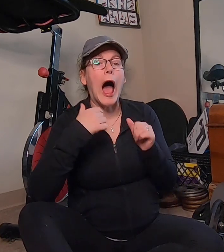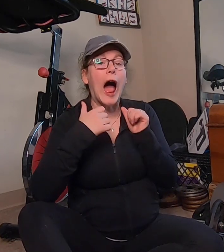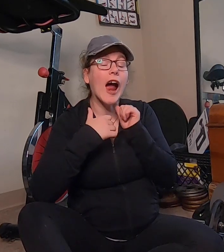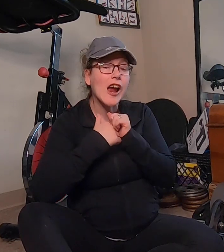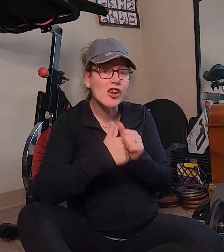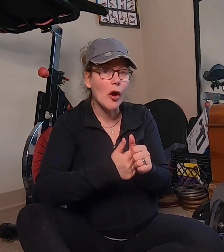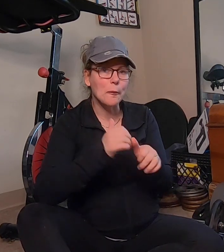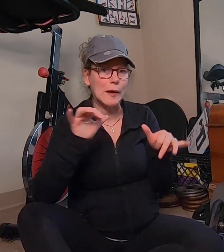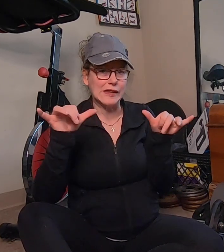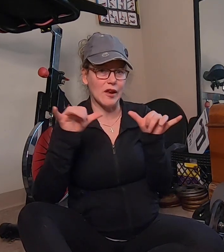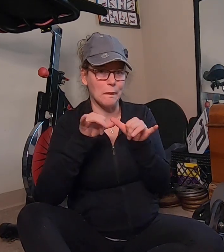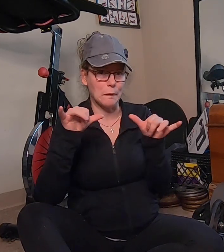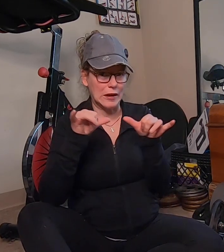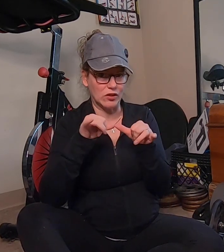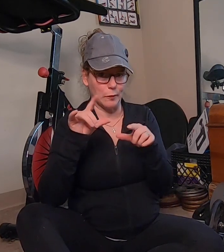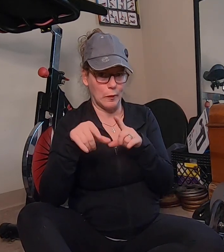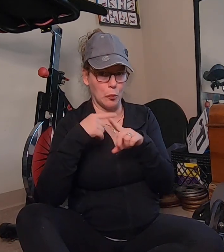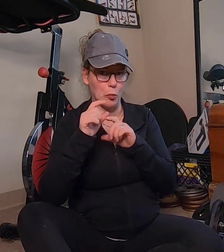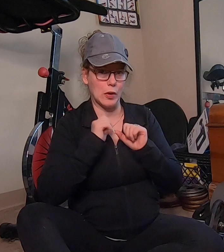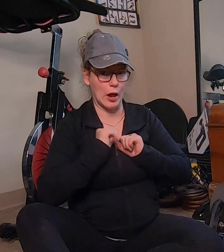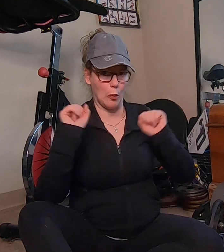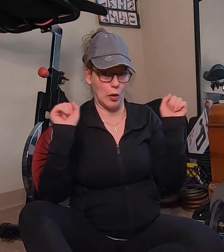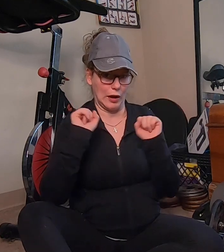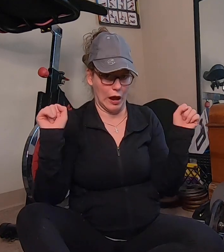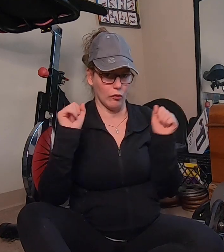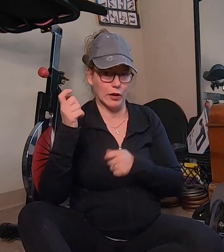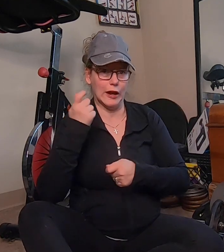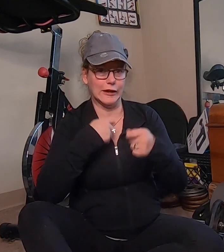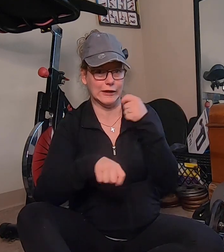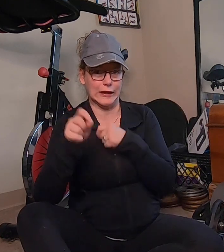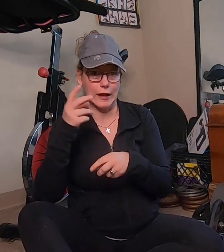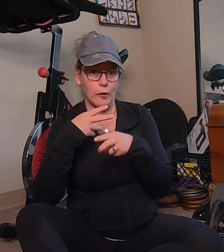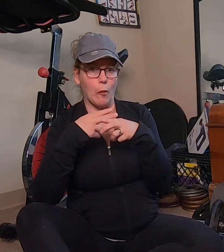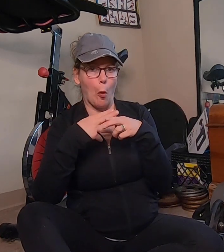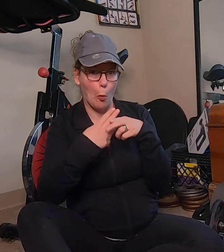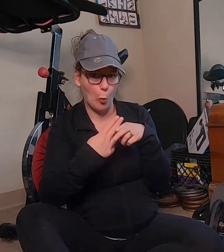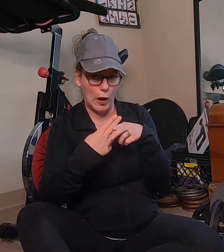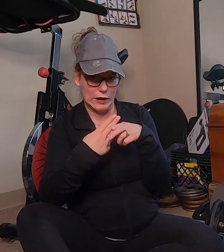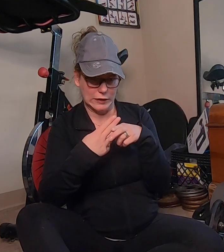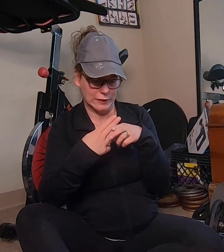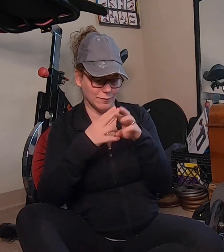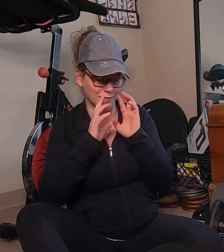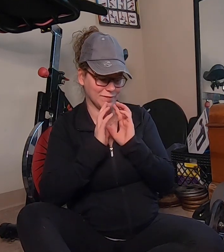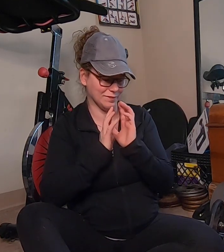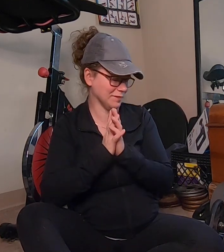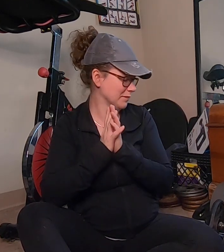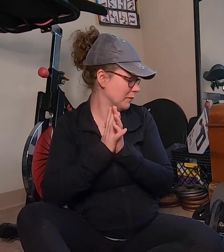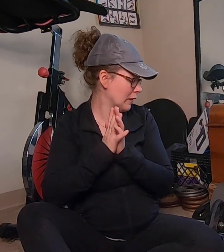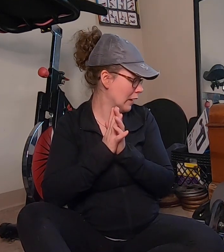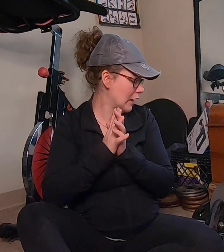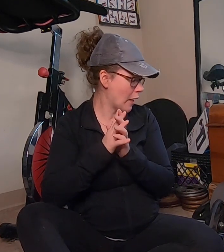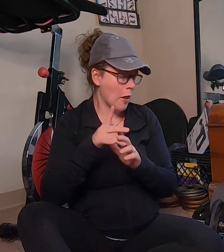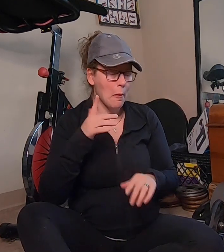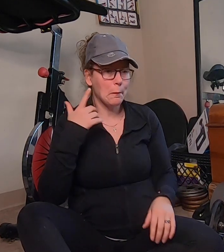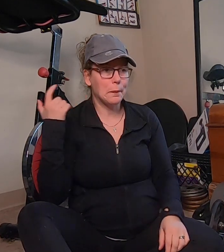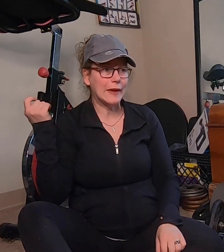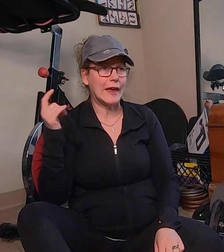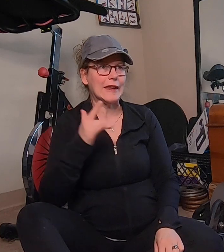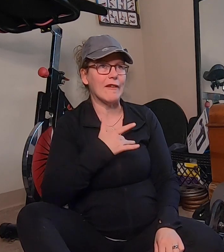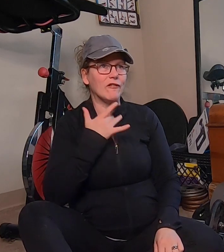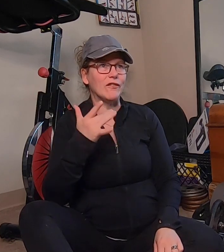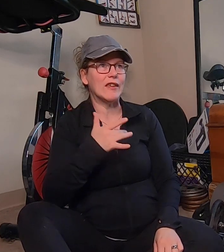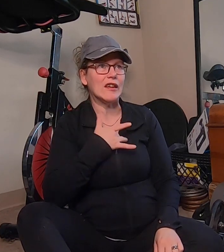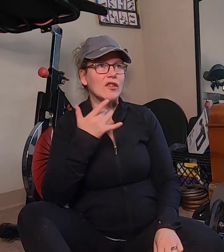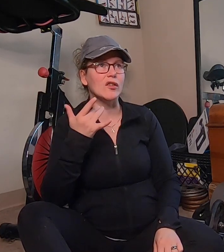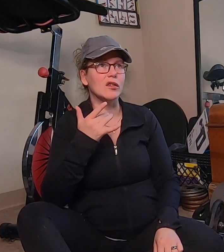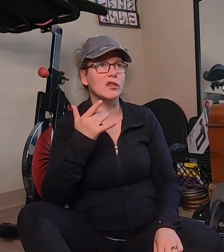I go based on measurement when I work out instead of weight because I feel